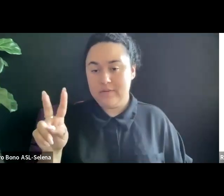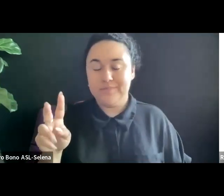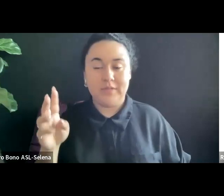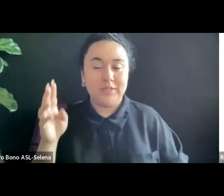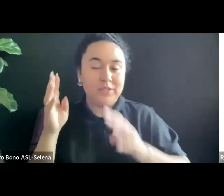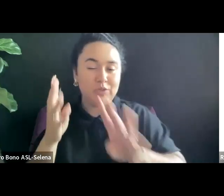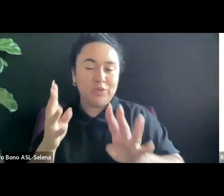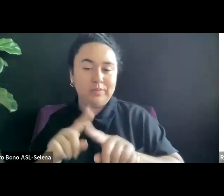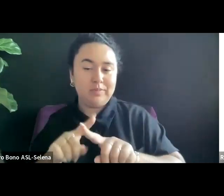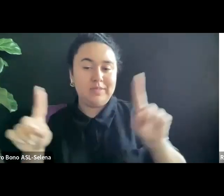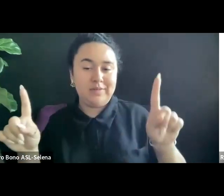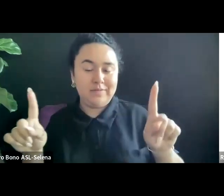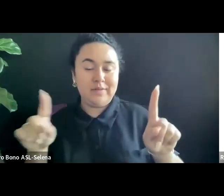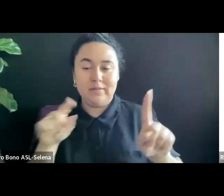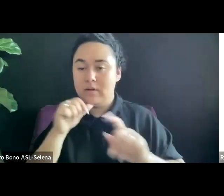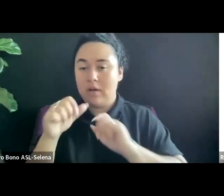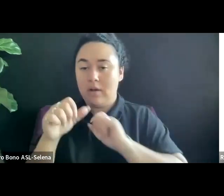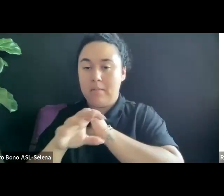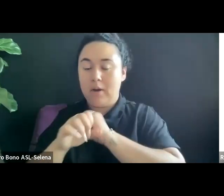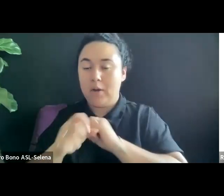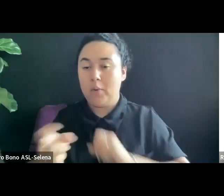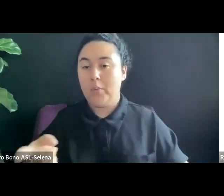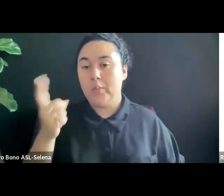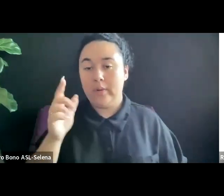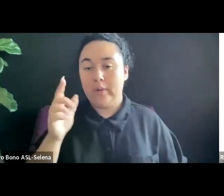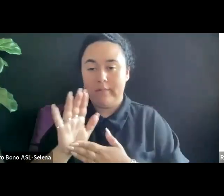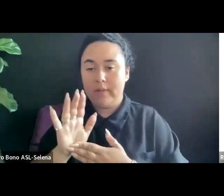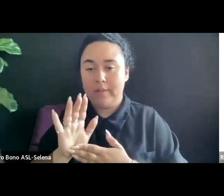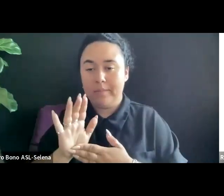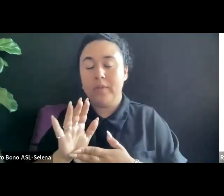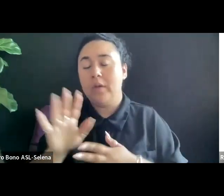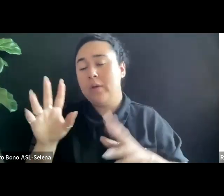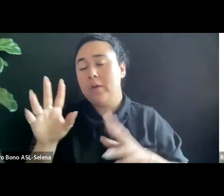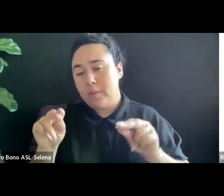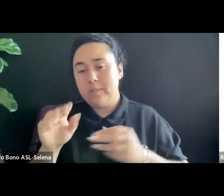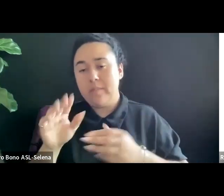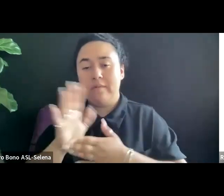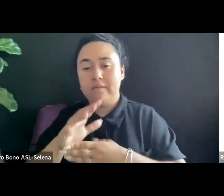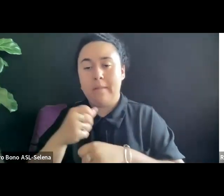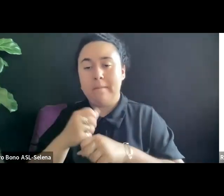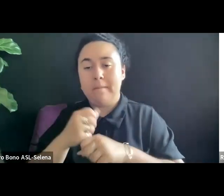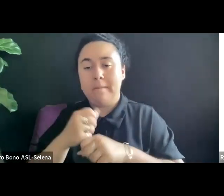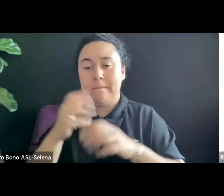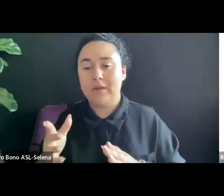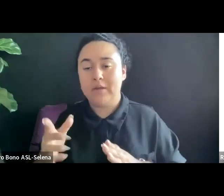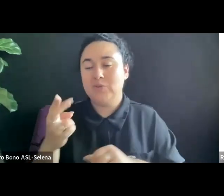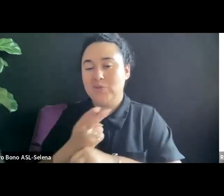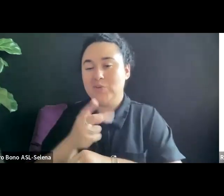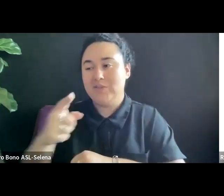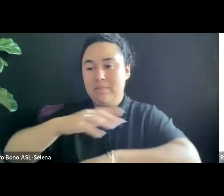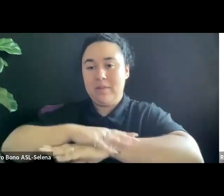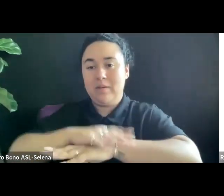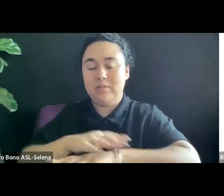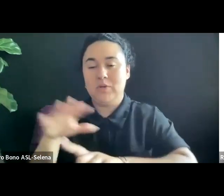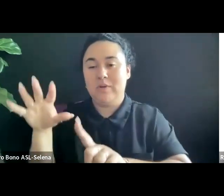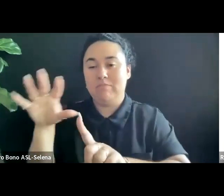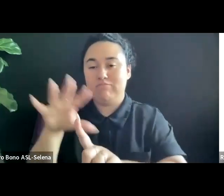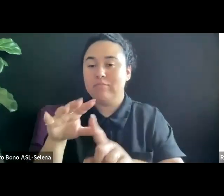FILM MAKERS USE THESE PLATFORMS TO HIGHLIGHT THAT PEOPLE CAN WATCH THEIR FILM THERE BUT THE BUSINESS